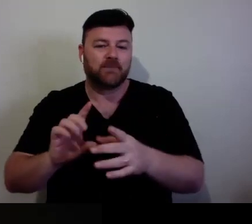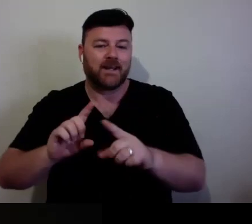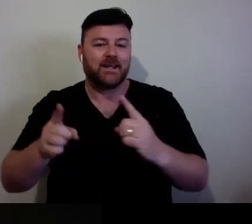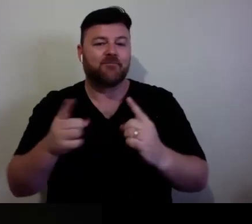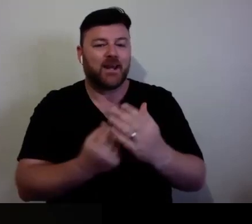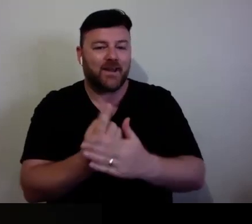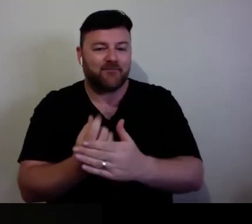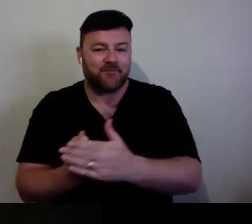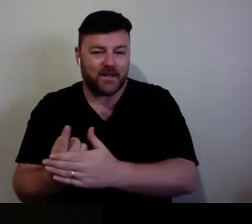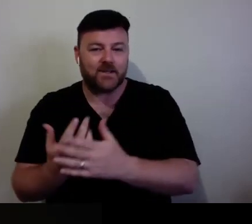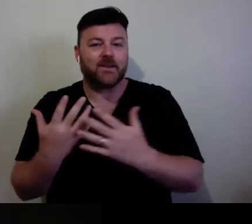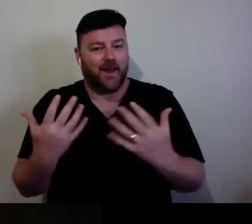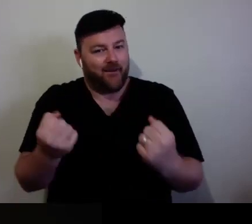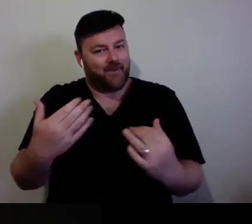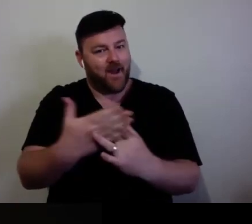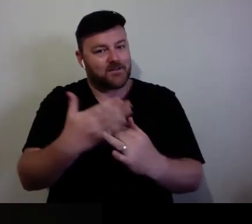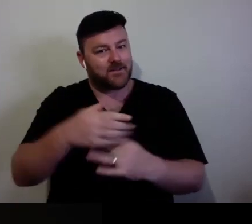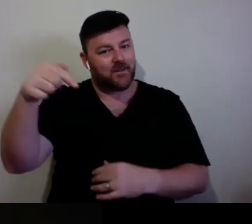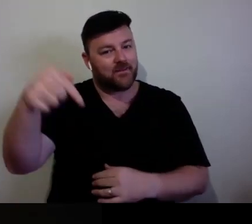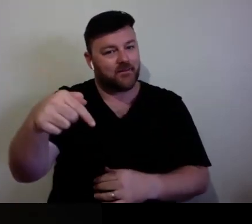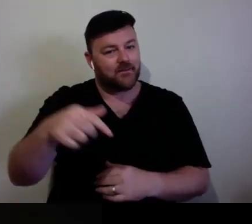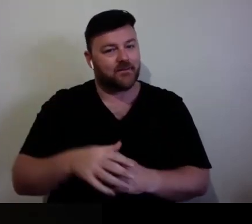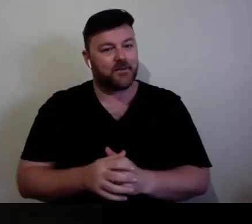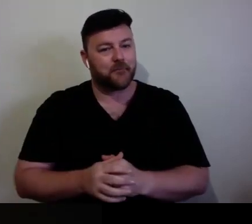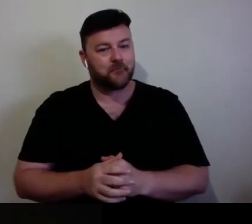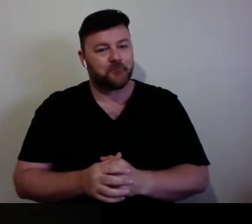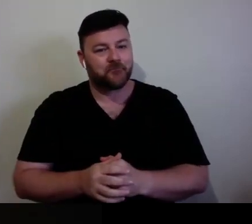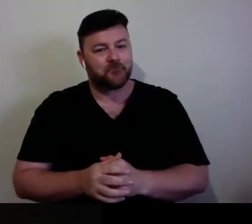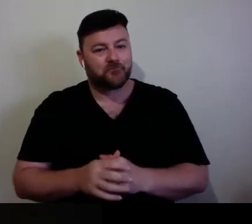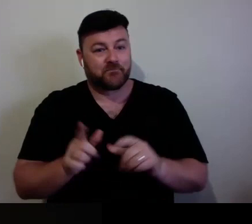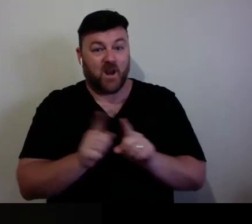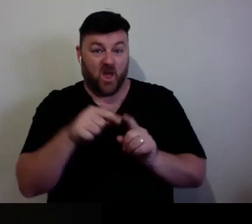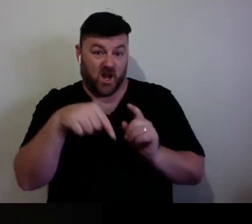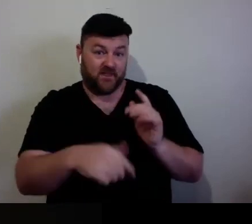In which - you know, like this for instance, in which, you know, they